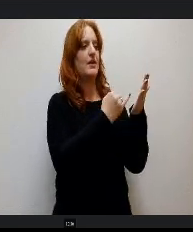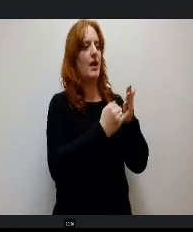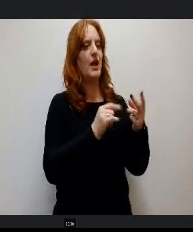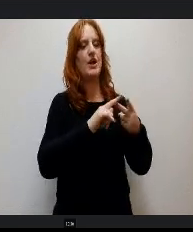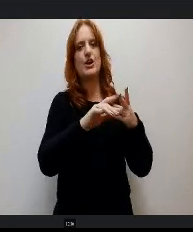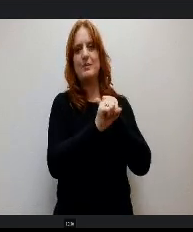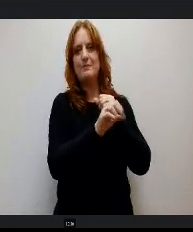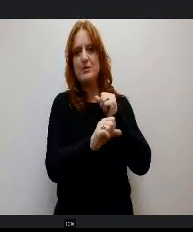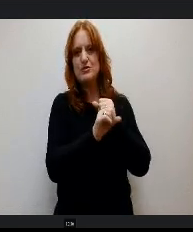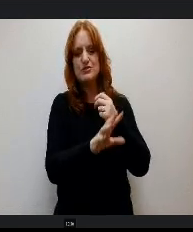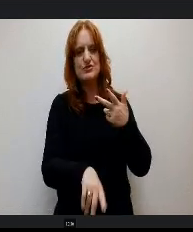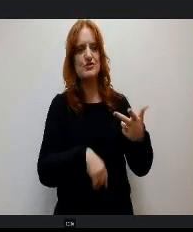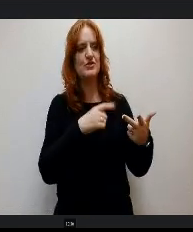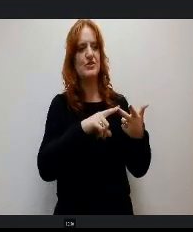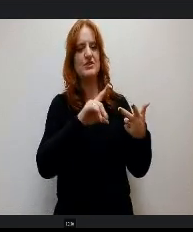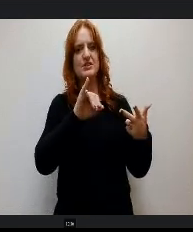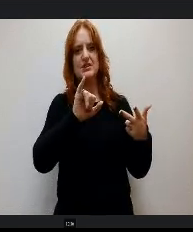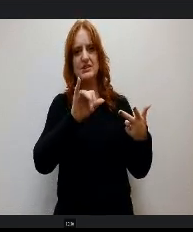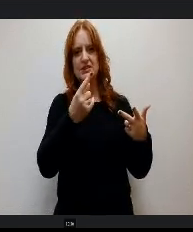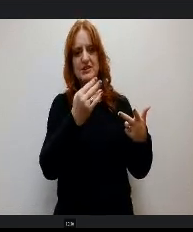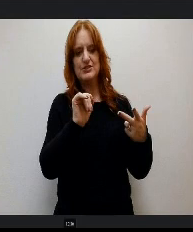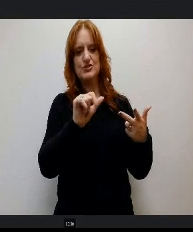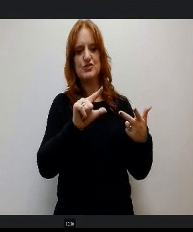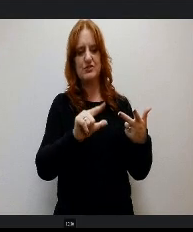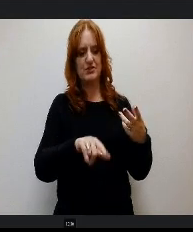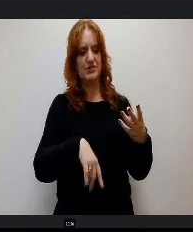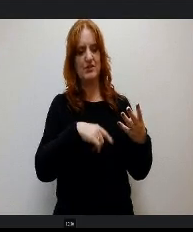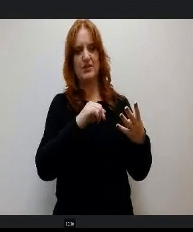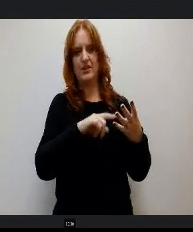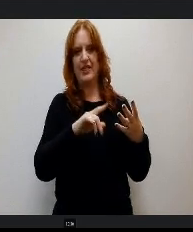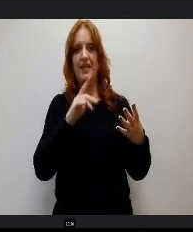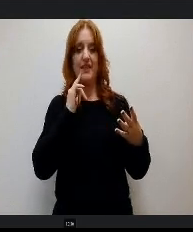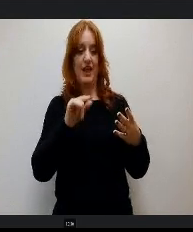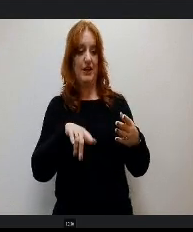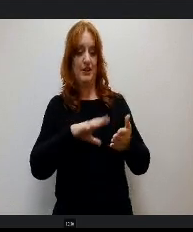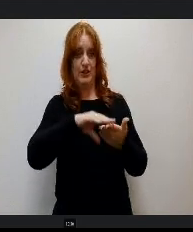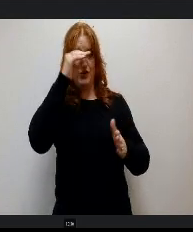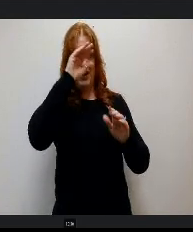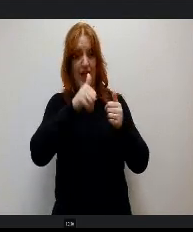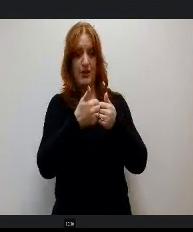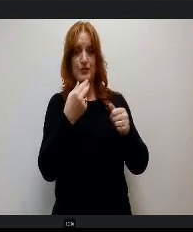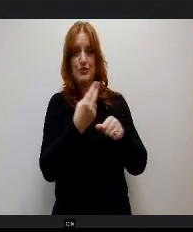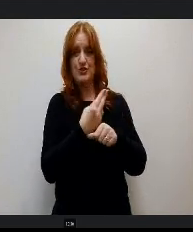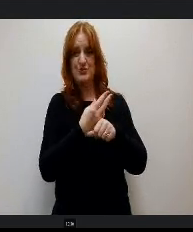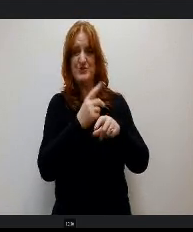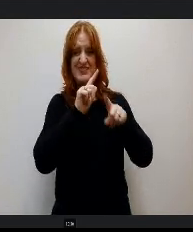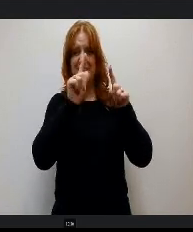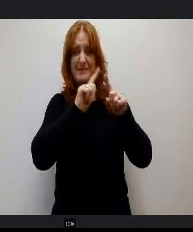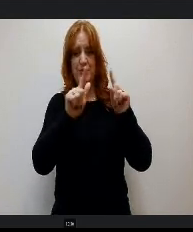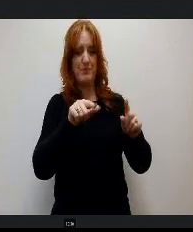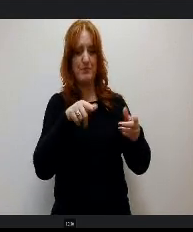and digital photography. They learn how to use Adobe Photoshop, Corel Painter, and